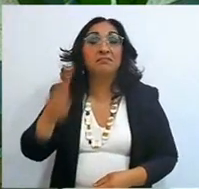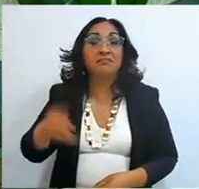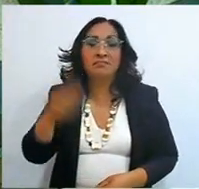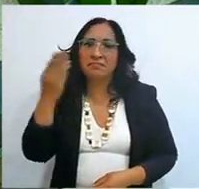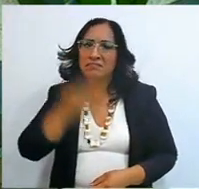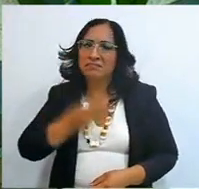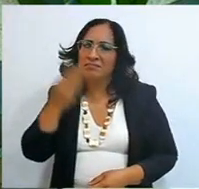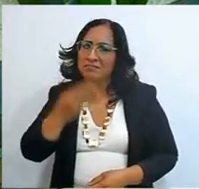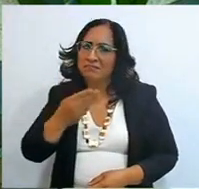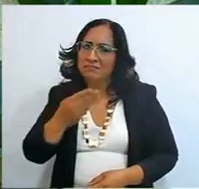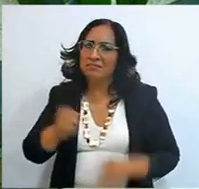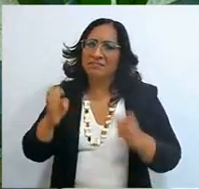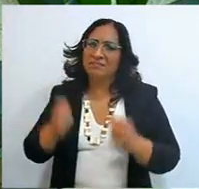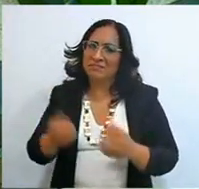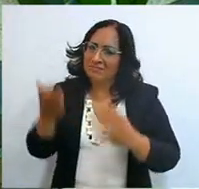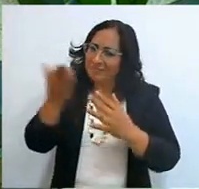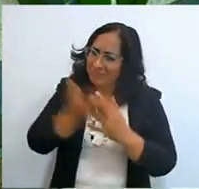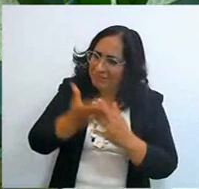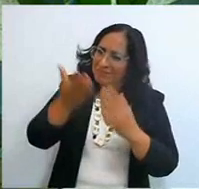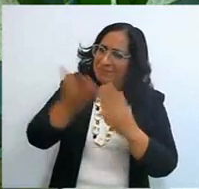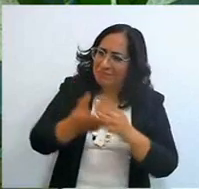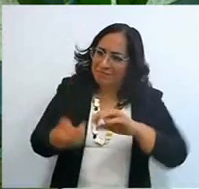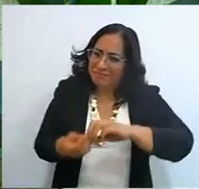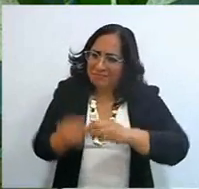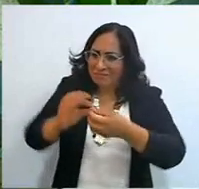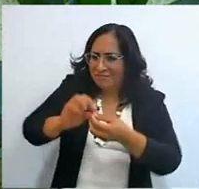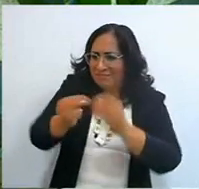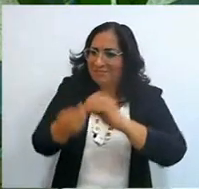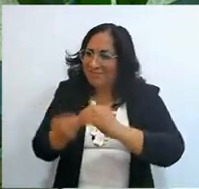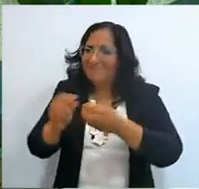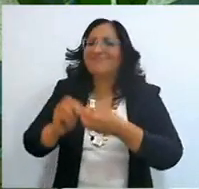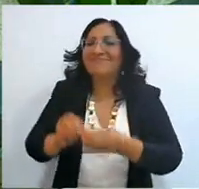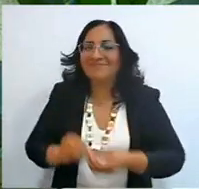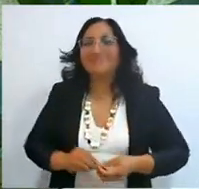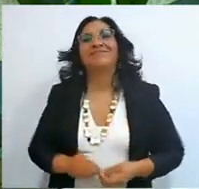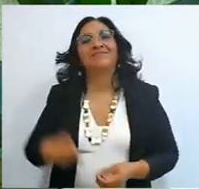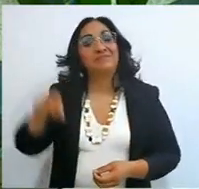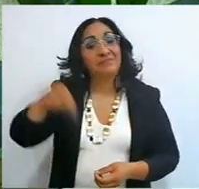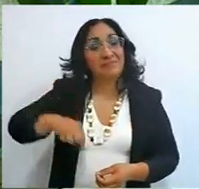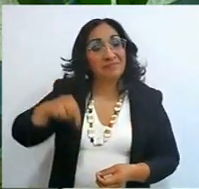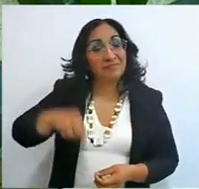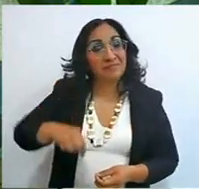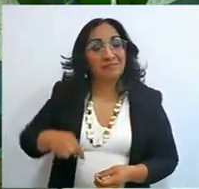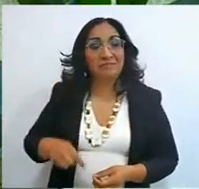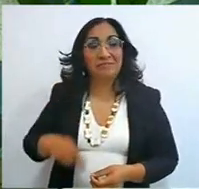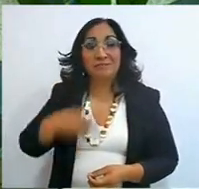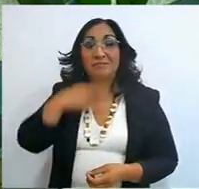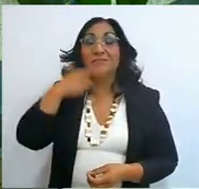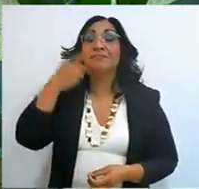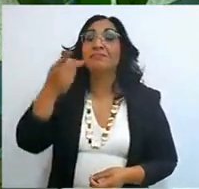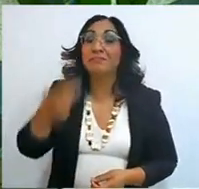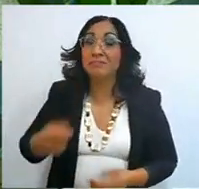always intertwined, always intertwined and in this case, I am going to talk about the instruction,